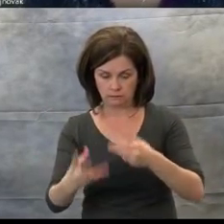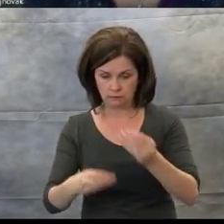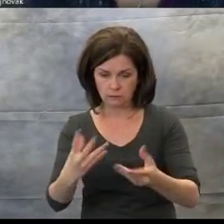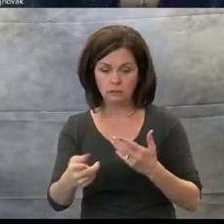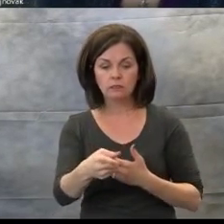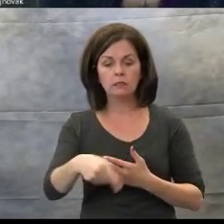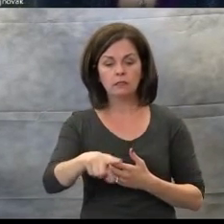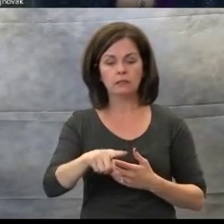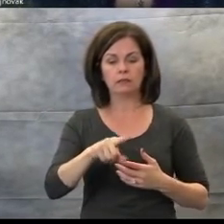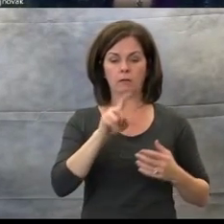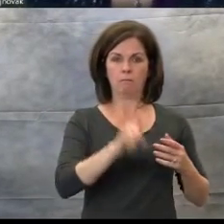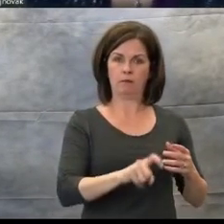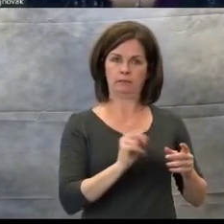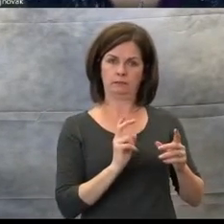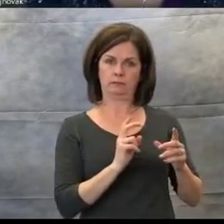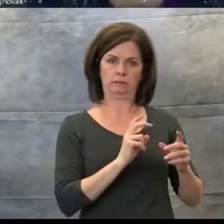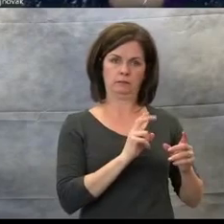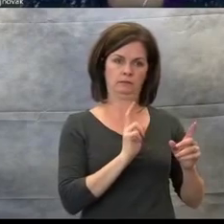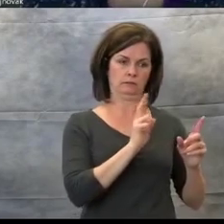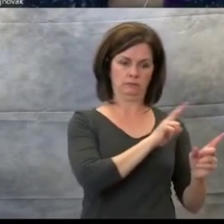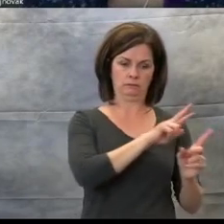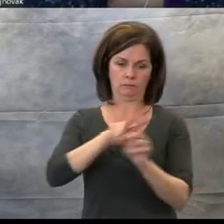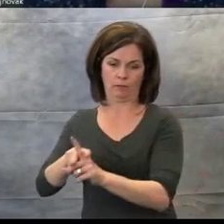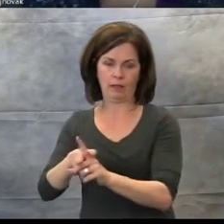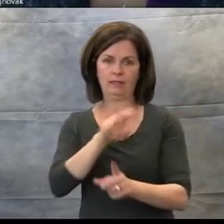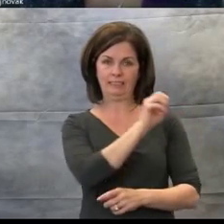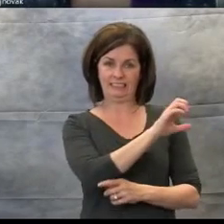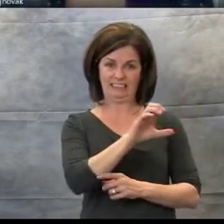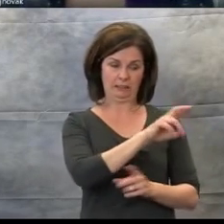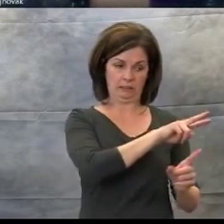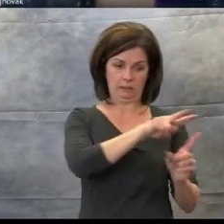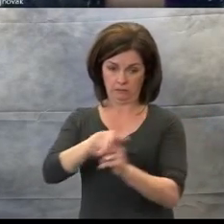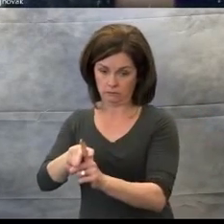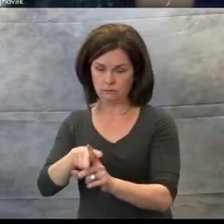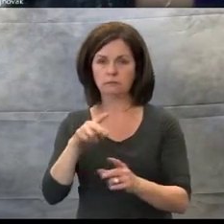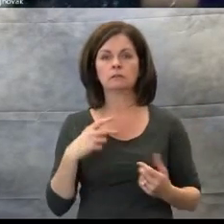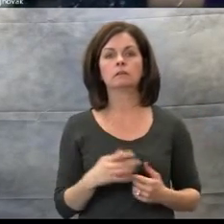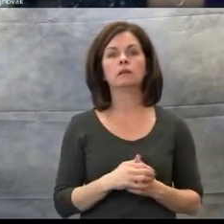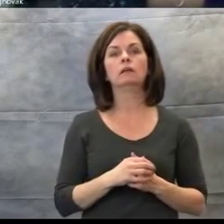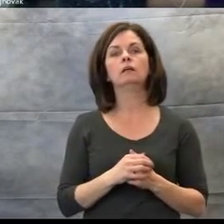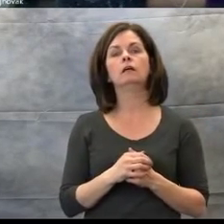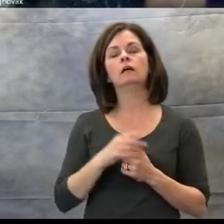For the sake of time. I'm going to focus on three components of the Expanded Core Curriculum: